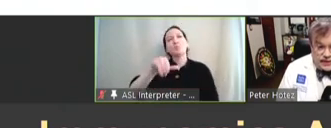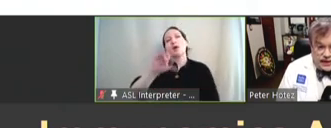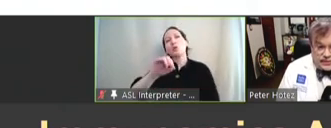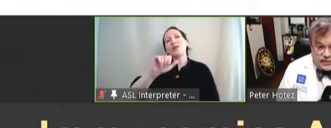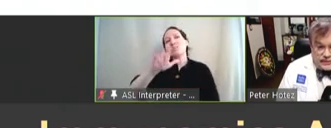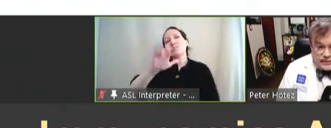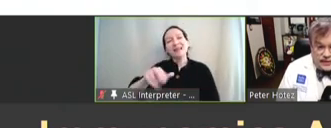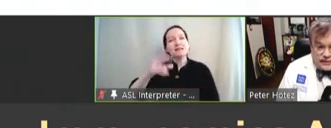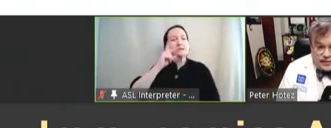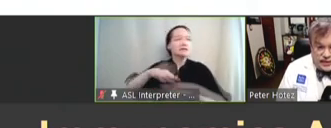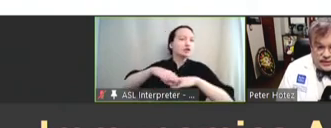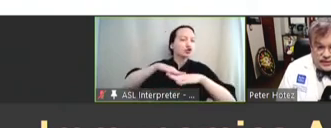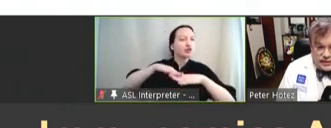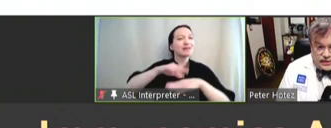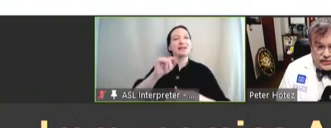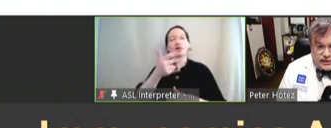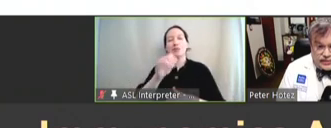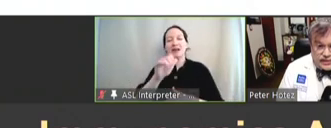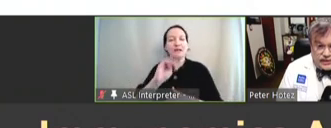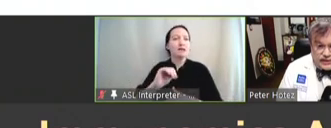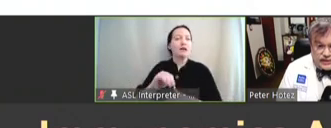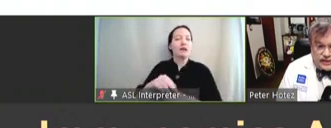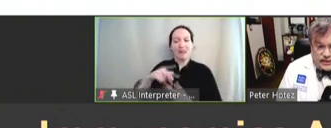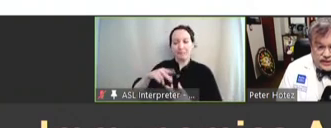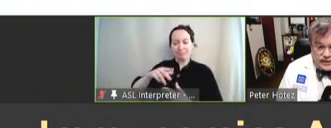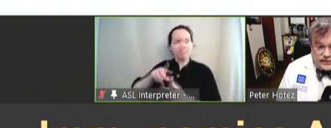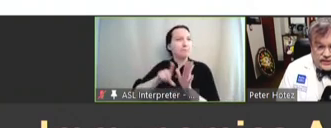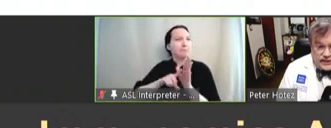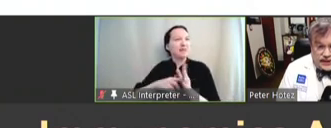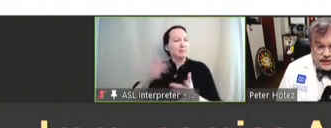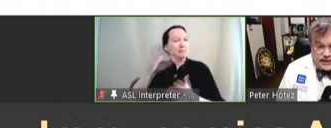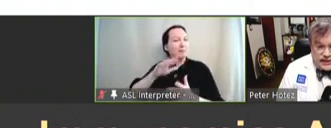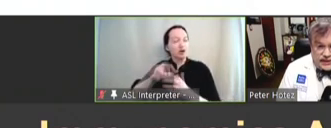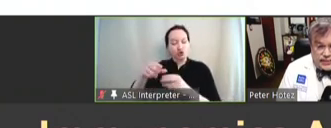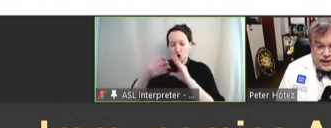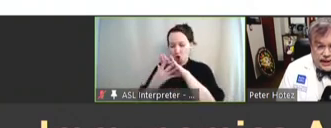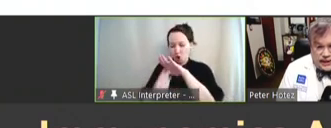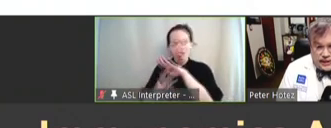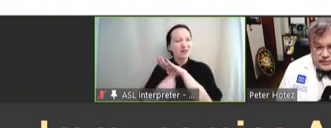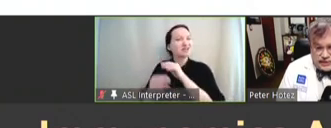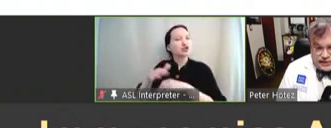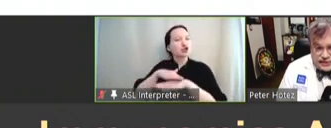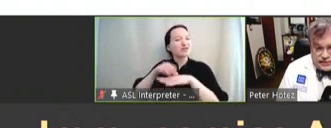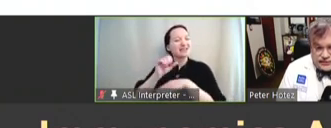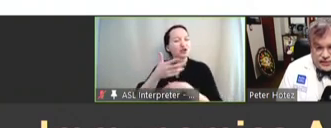tegumen of the parasite cloning the major surface antigens, and then panning it with serum from